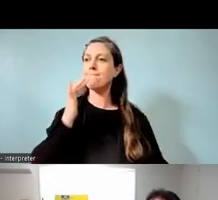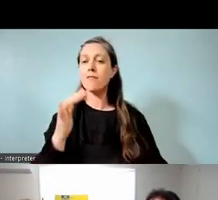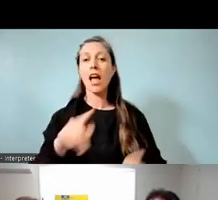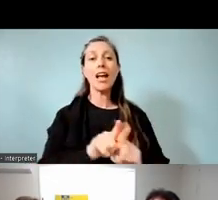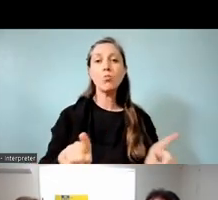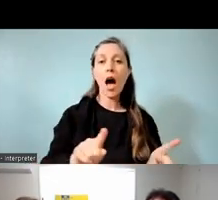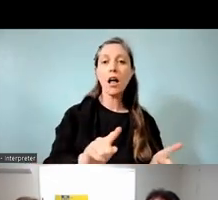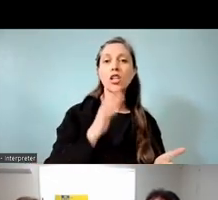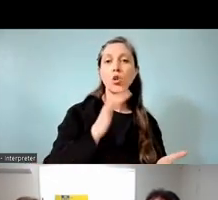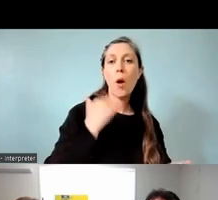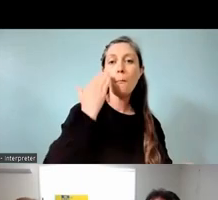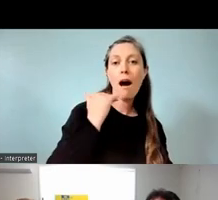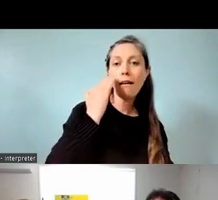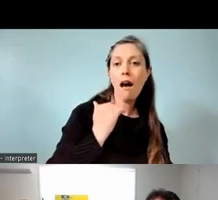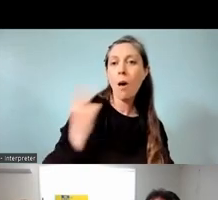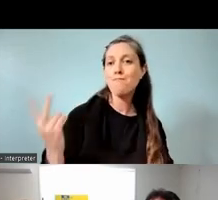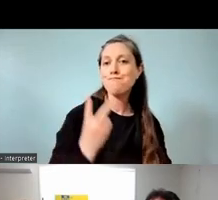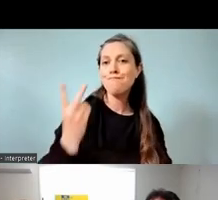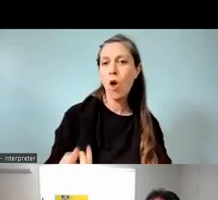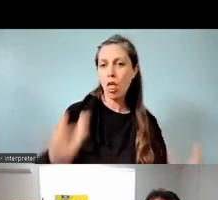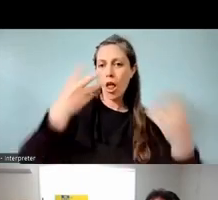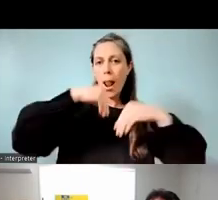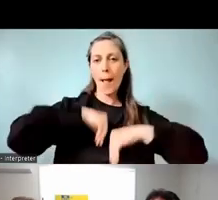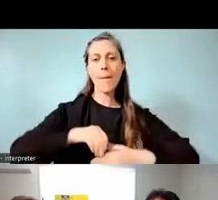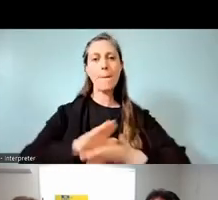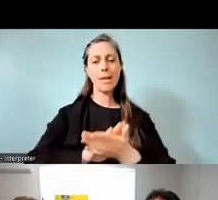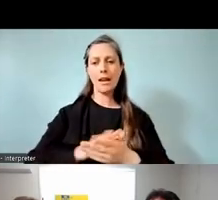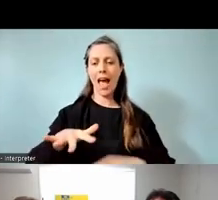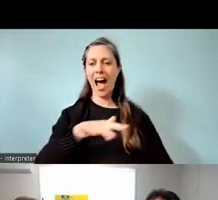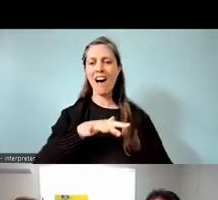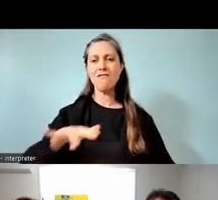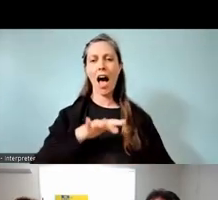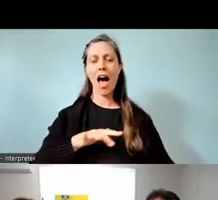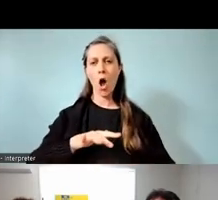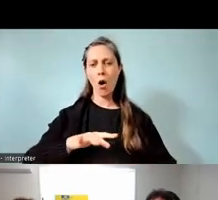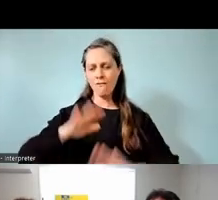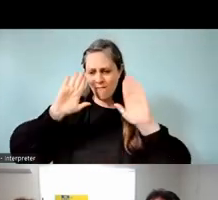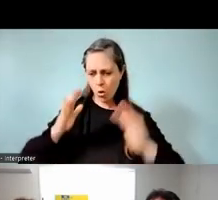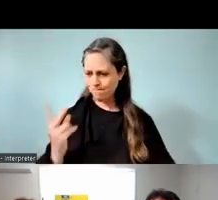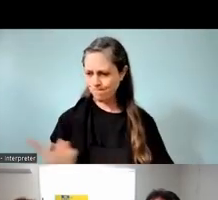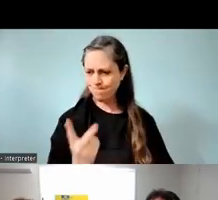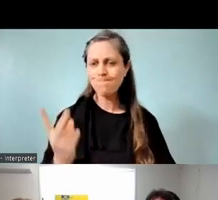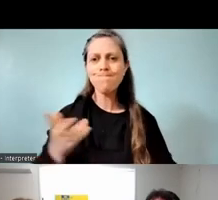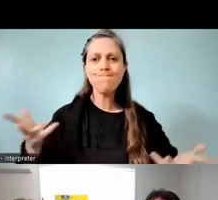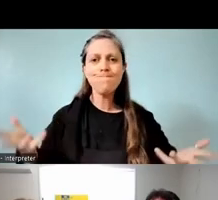has been something that's kind of driven us as a whānau, and something that we've needed to work with,